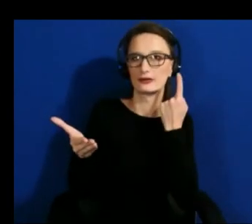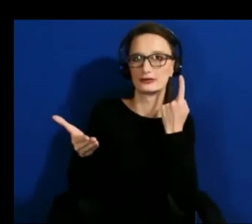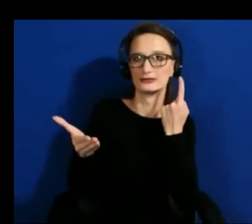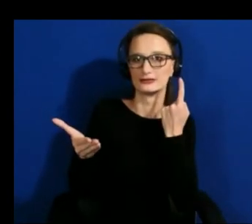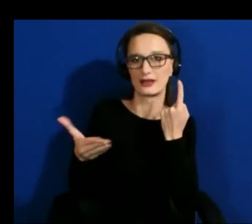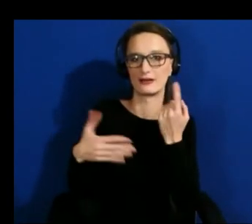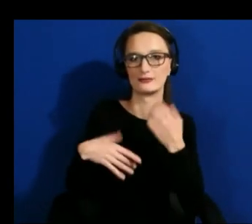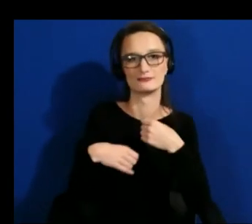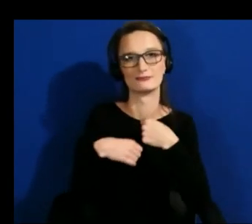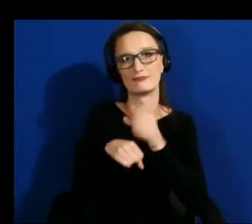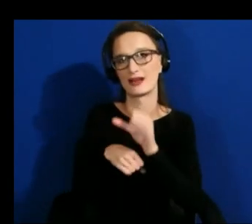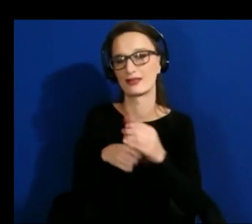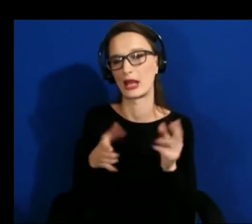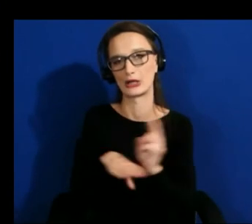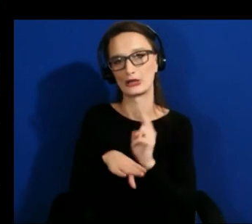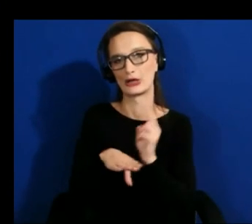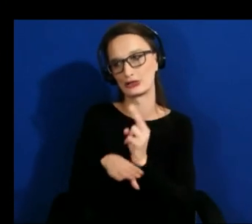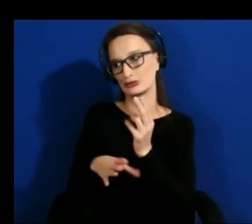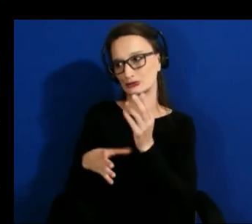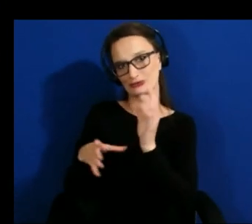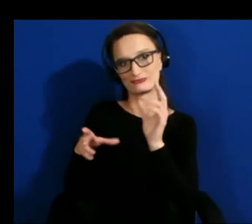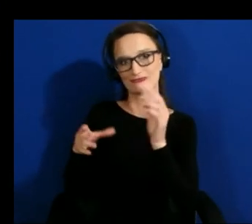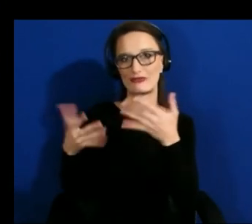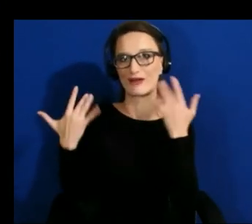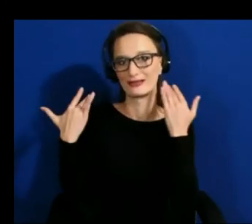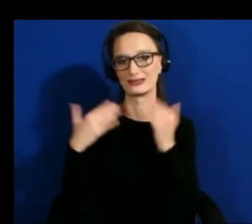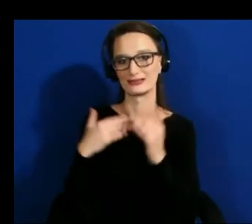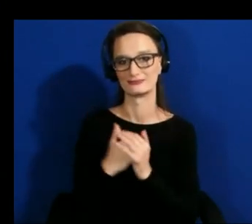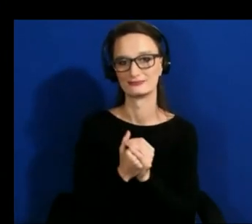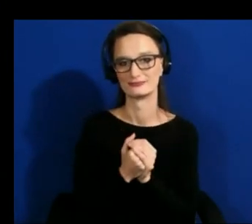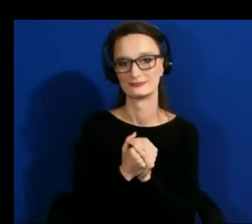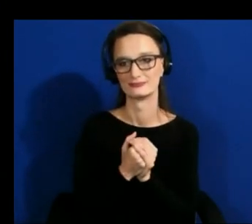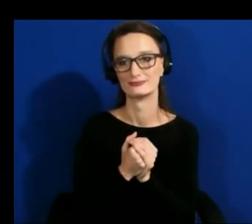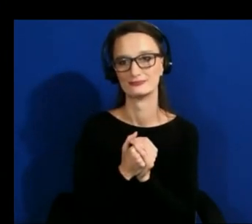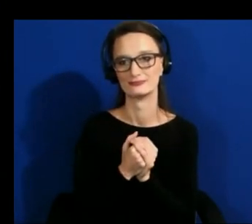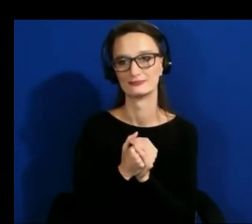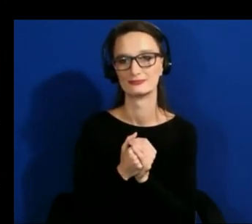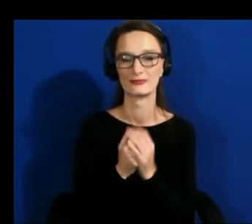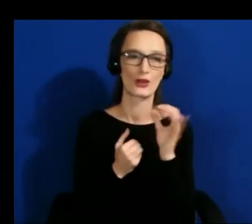them so i would try you know things like you know xr access or other different types of forms to be